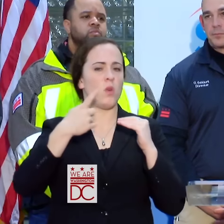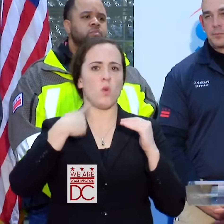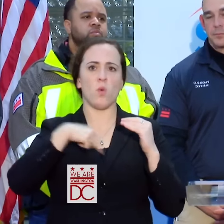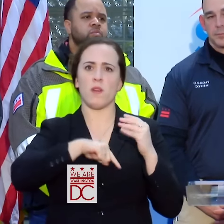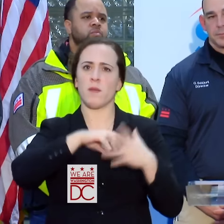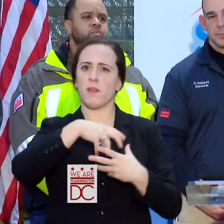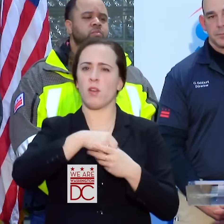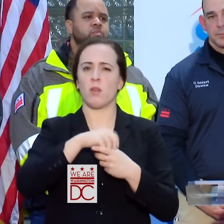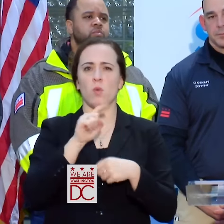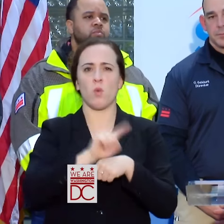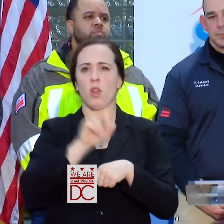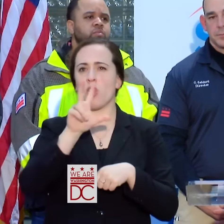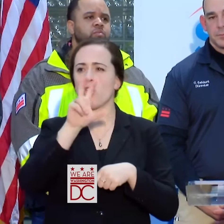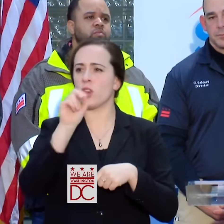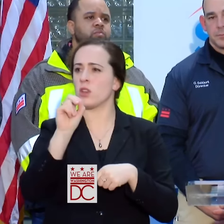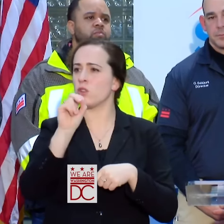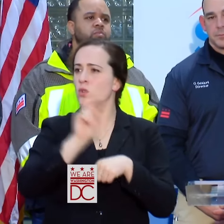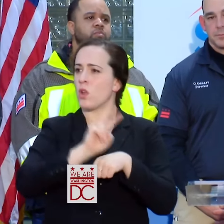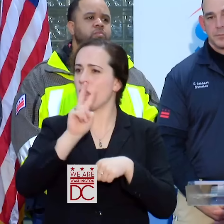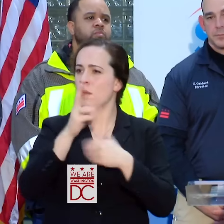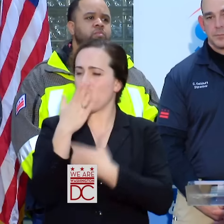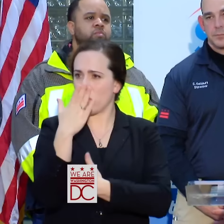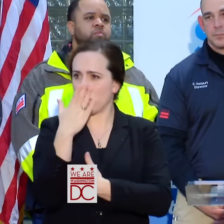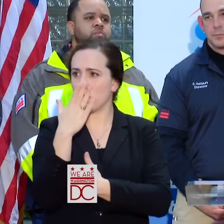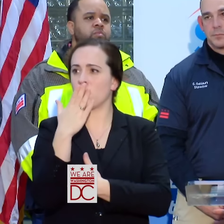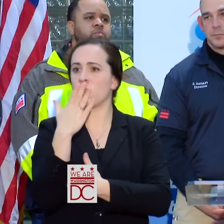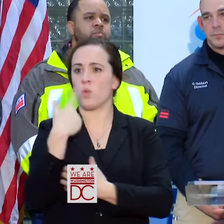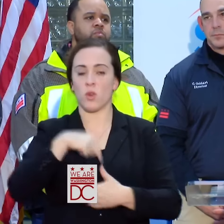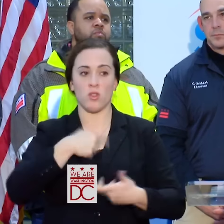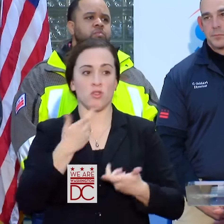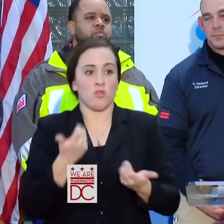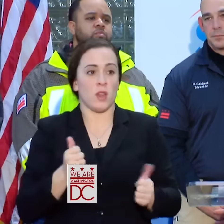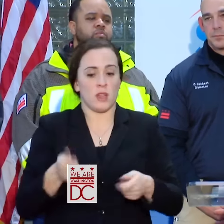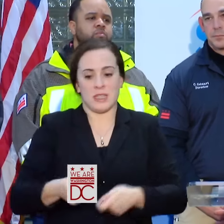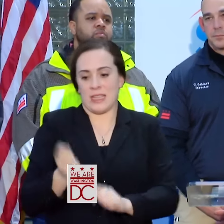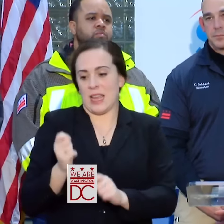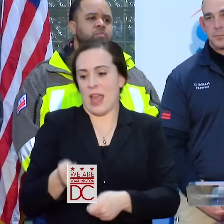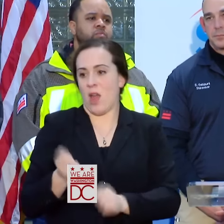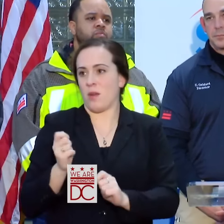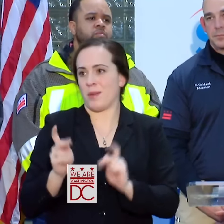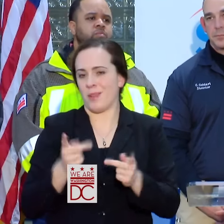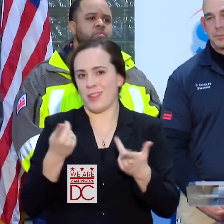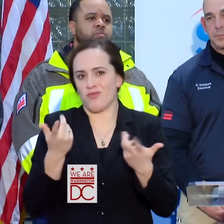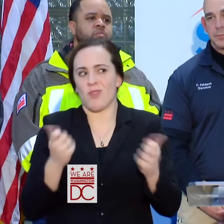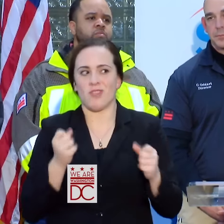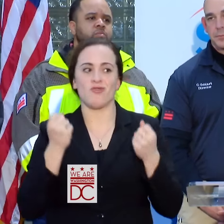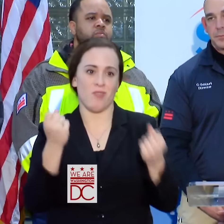1:30 OR 2:00 IN THE MORNING, WE HAD A LOT OF OFFICERS ENGAGED TRYING TO DIG PEOPLE OUT THAT CAME OUT ON THE STREETS AND GOT STUCK.